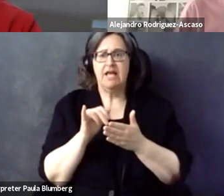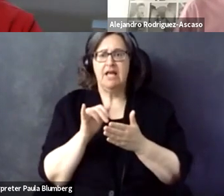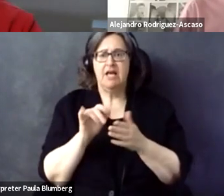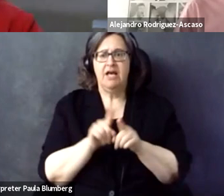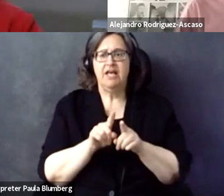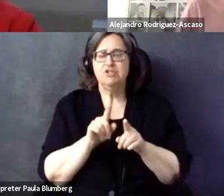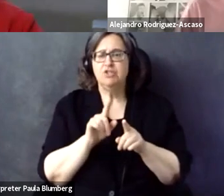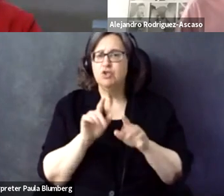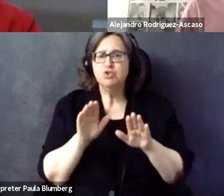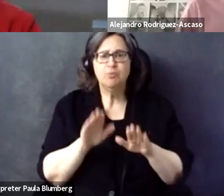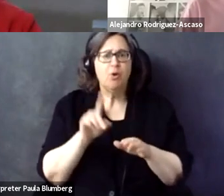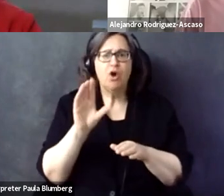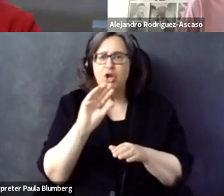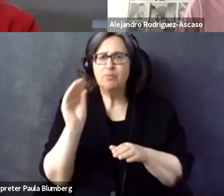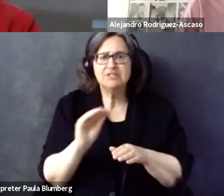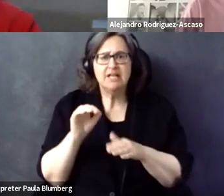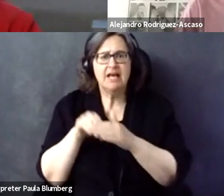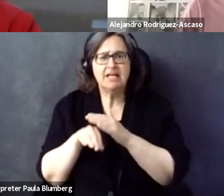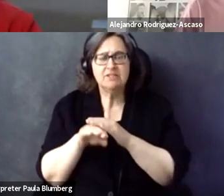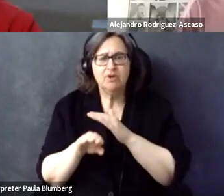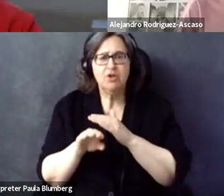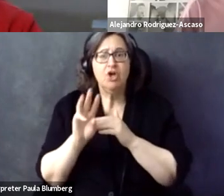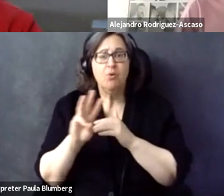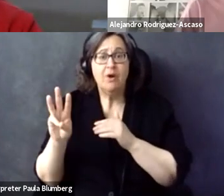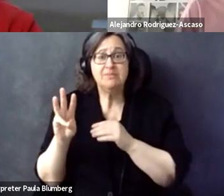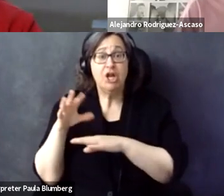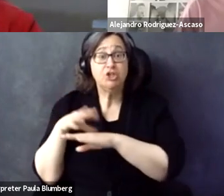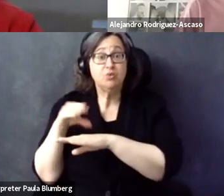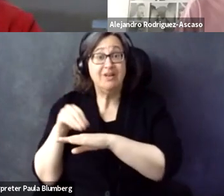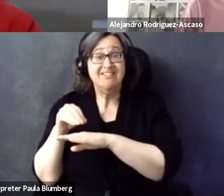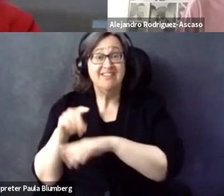the actual accessibility, that something that is seen as a super,